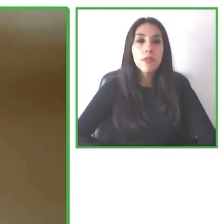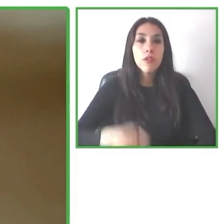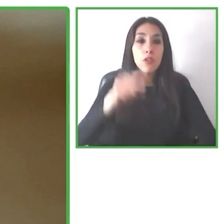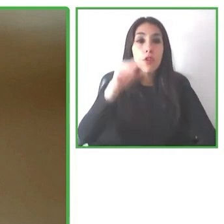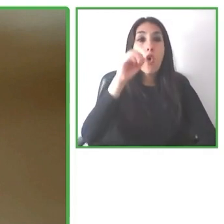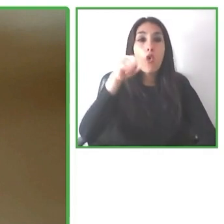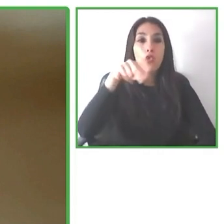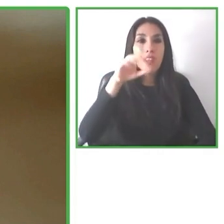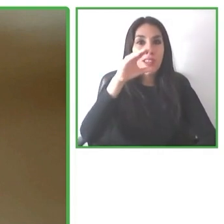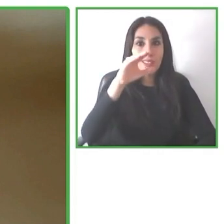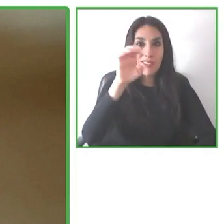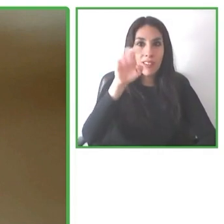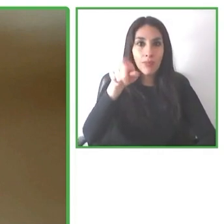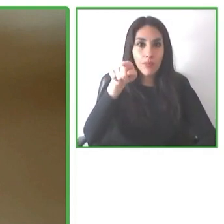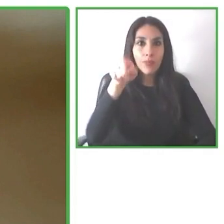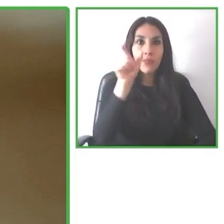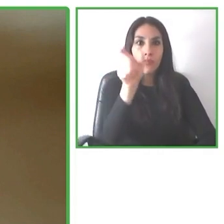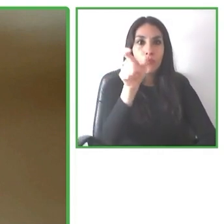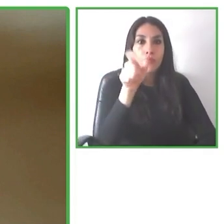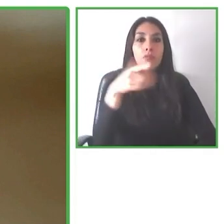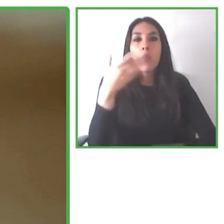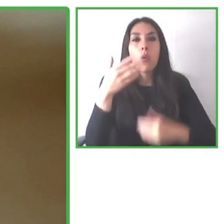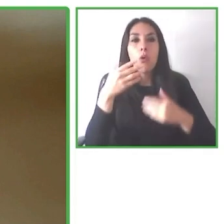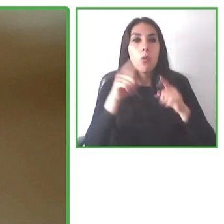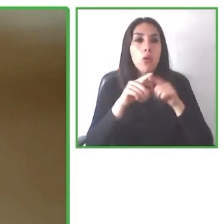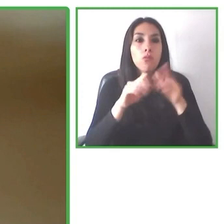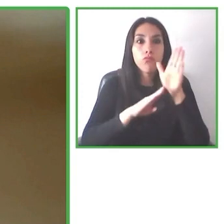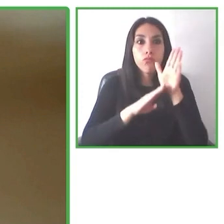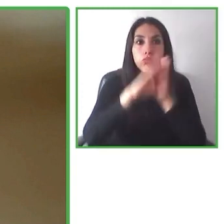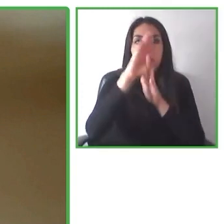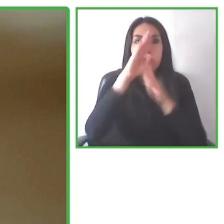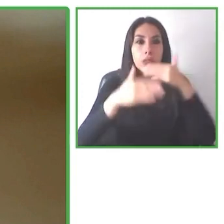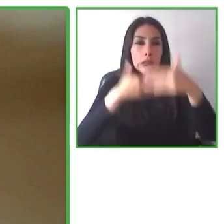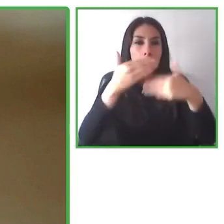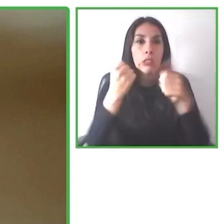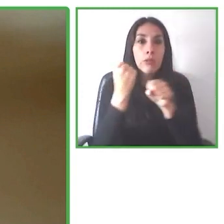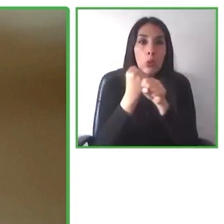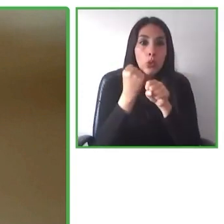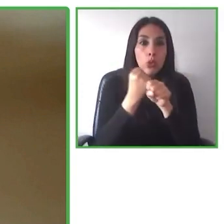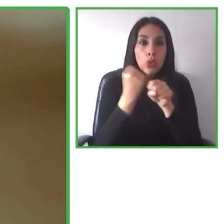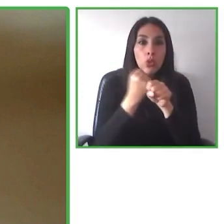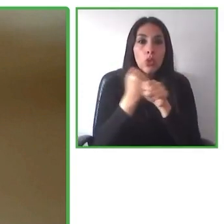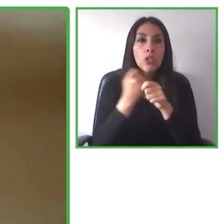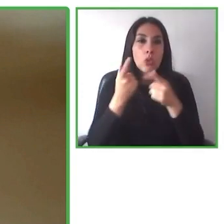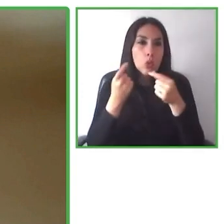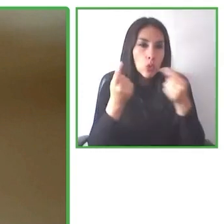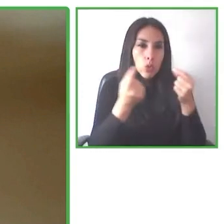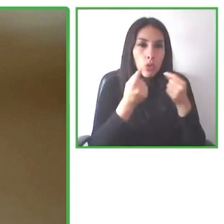we have been able to develop. Of the types of projects that should come